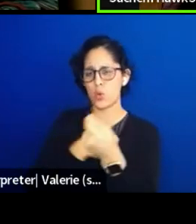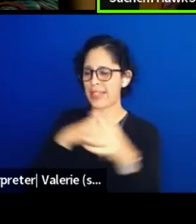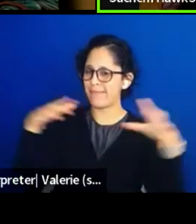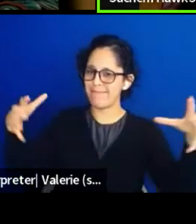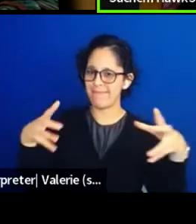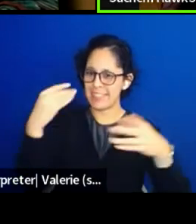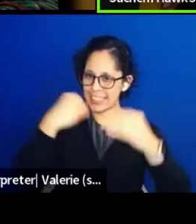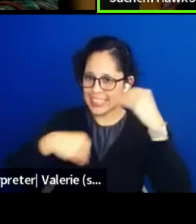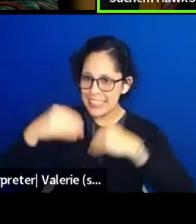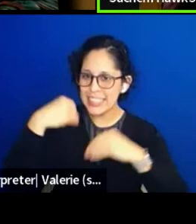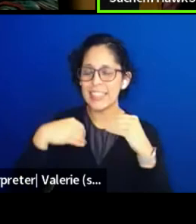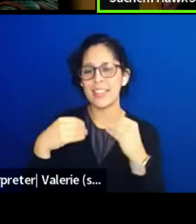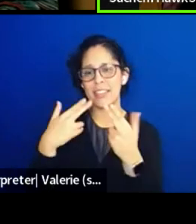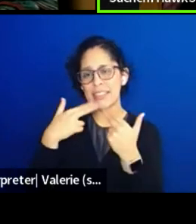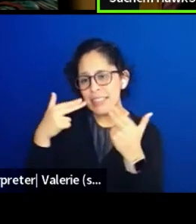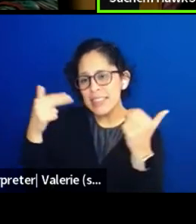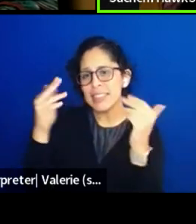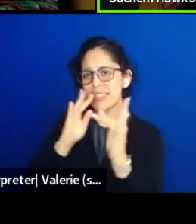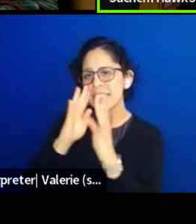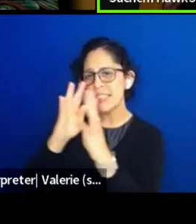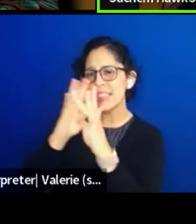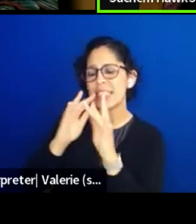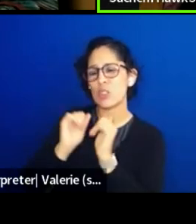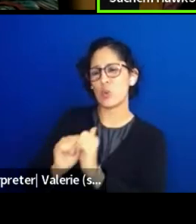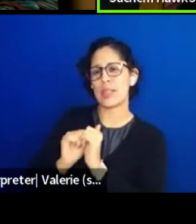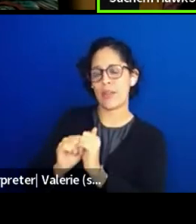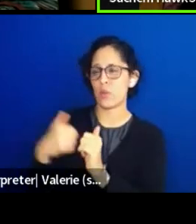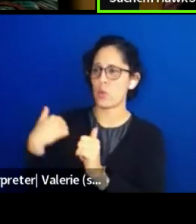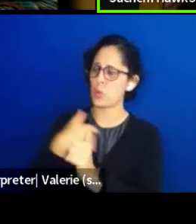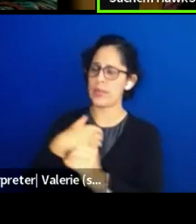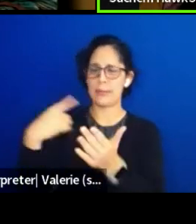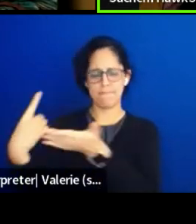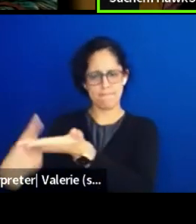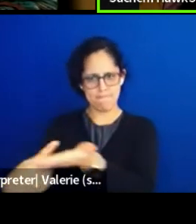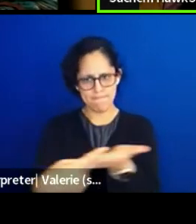we sing together, we discuss about what do we want?